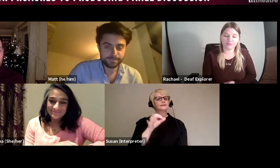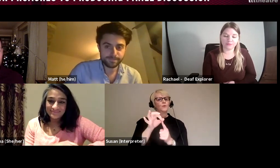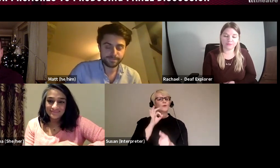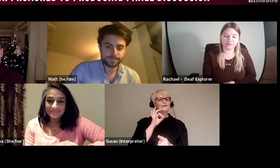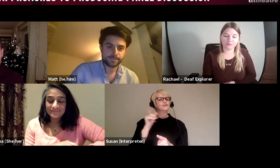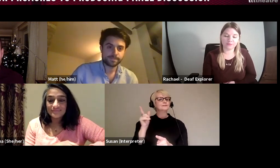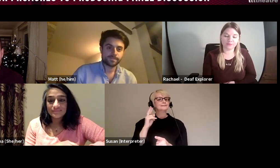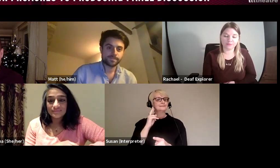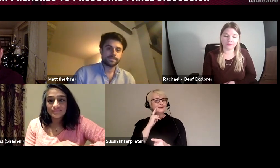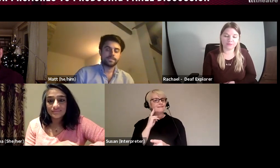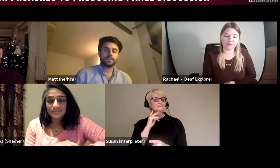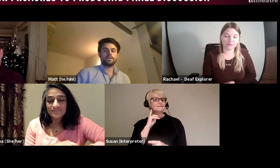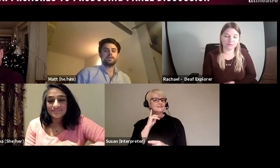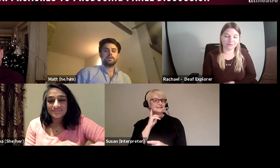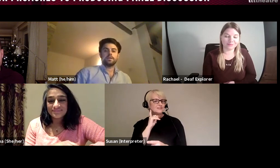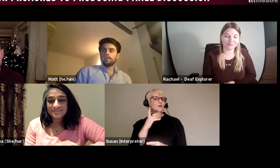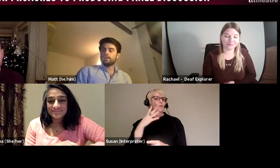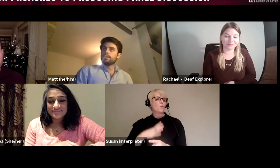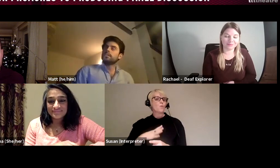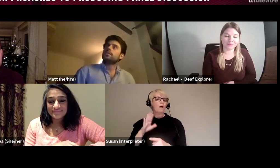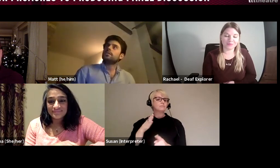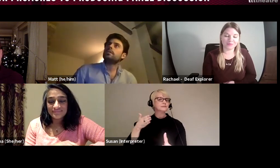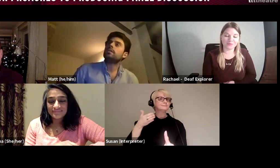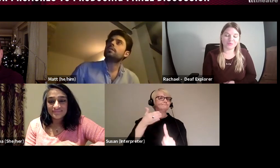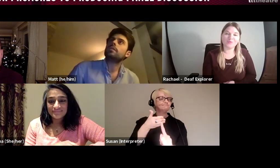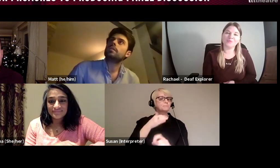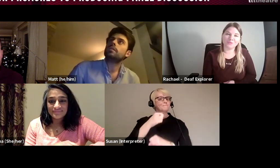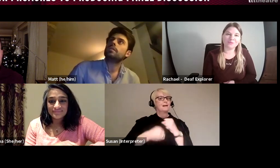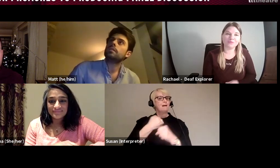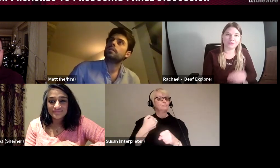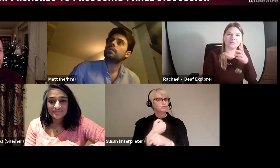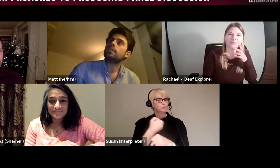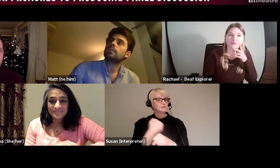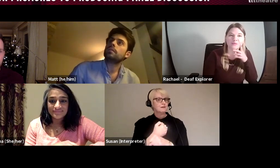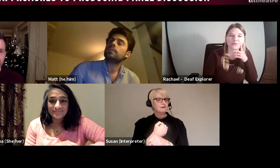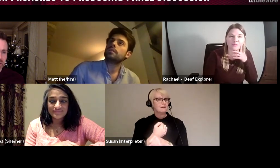become producers and is the route different if you're deaf or hearing do you think?